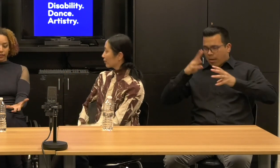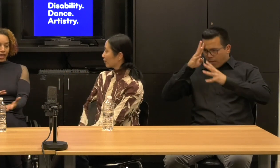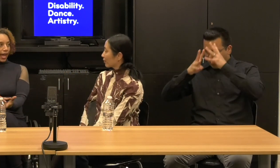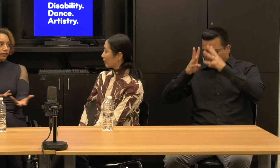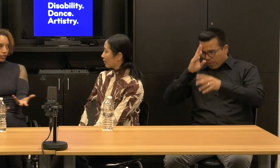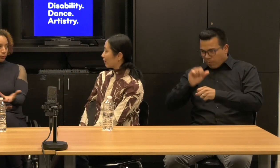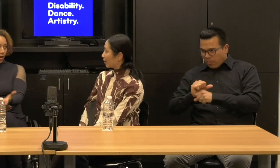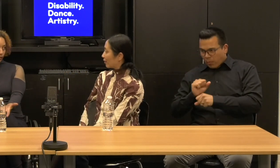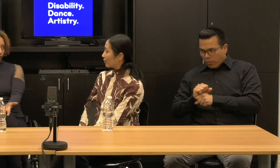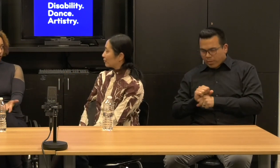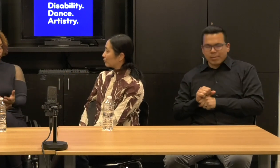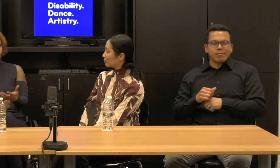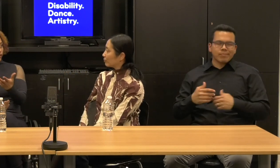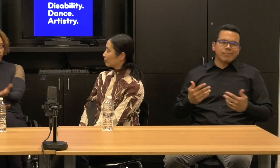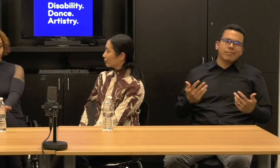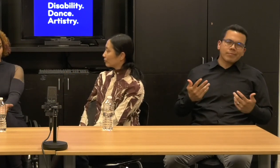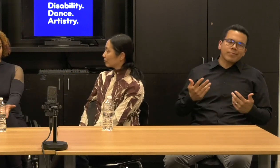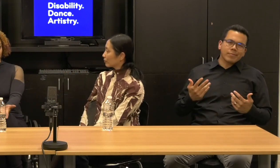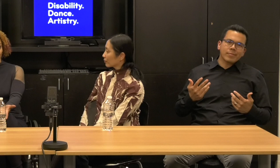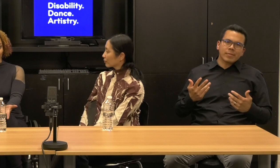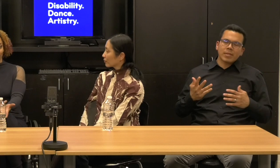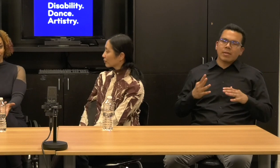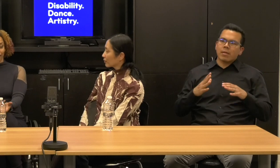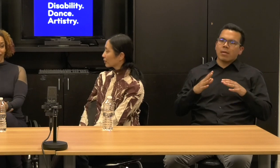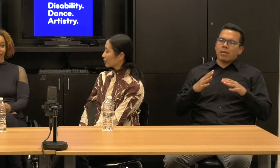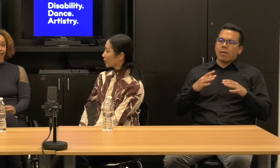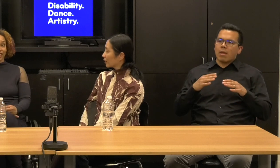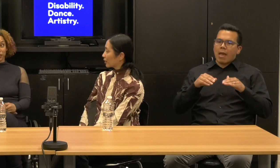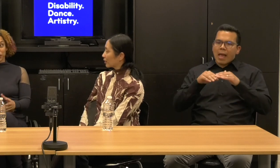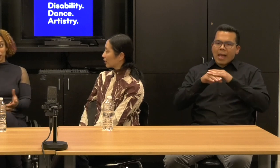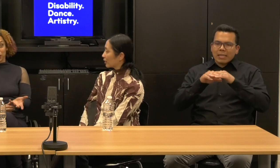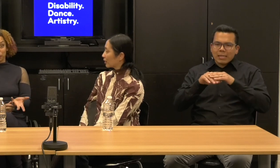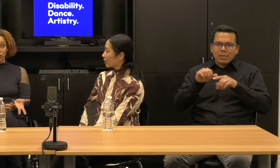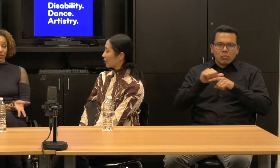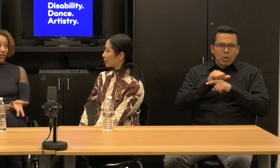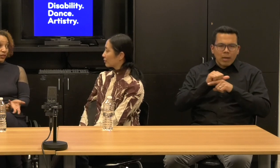Alice: the access practices as I'm making the work and also an open studio.